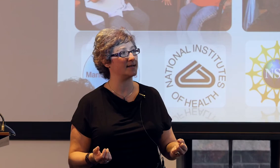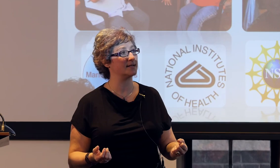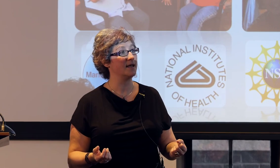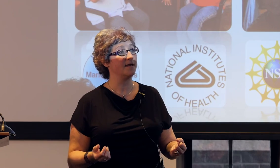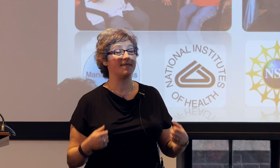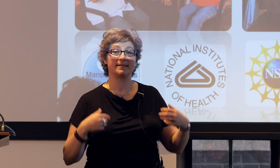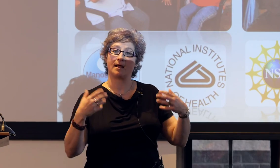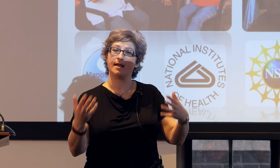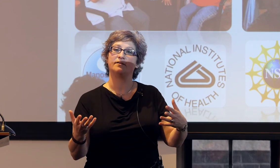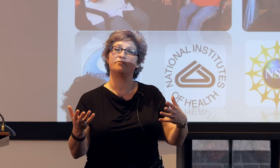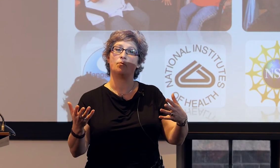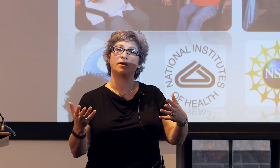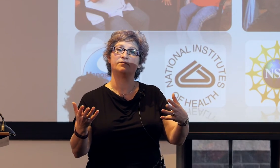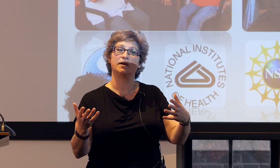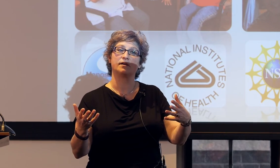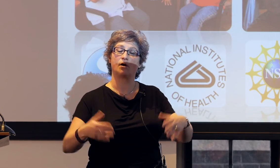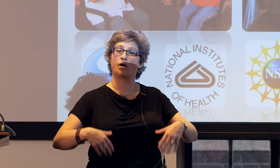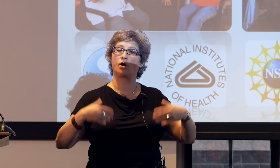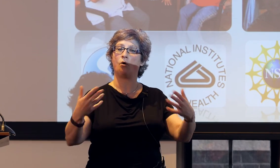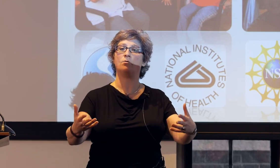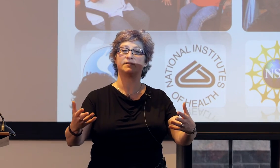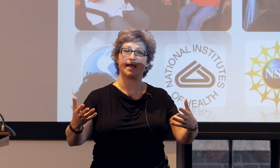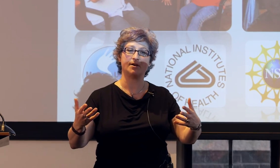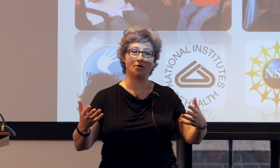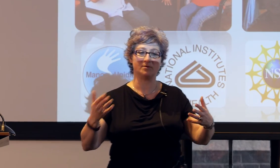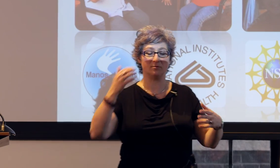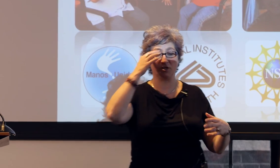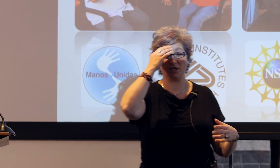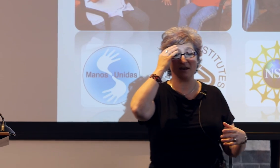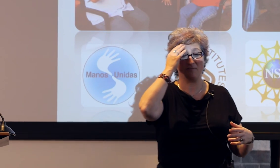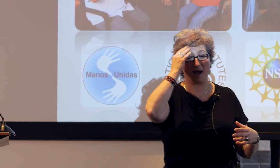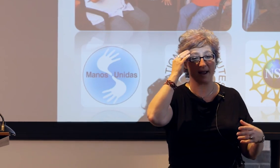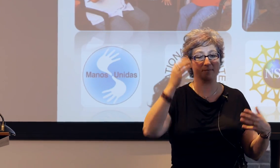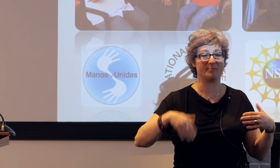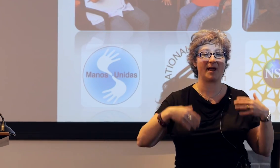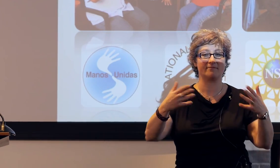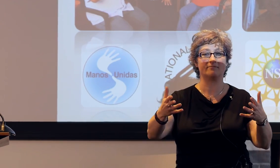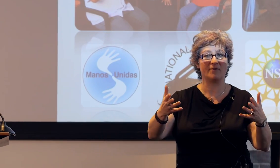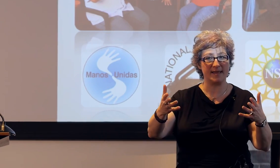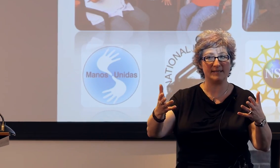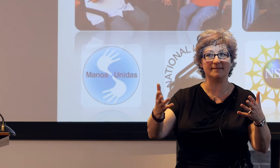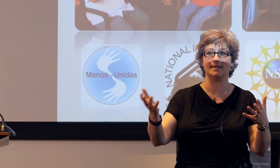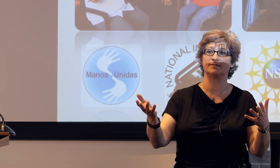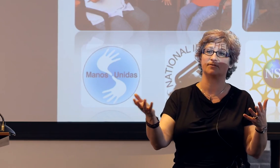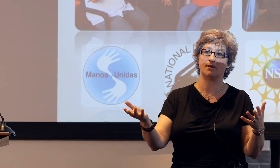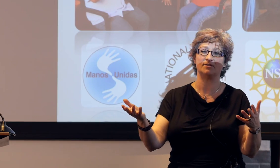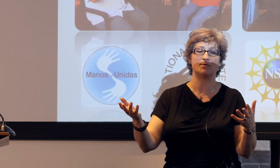and that's kind of one of the goals I had hoped to achieve by raising these results with